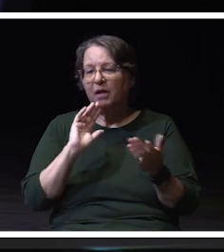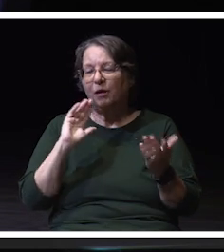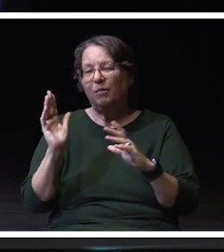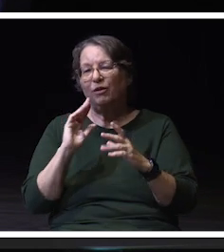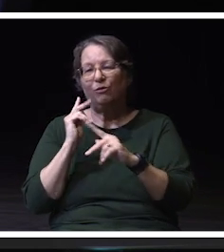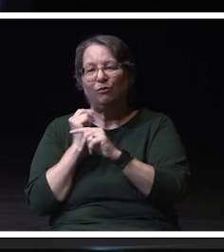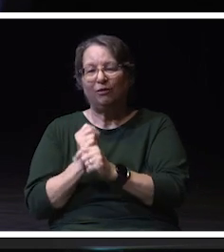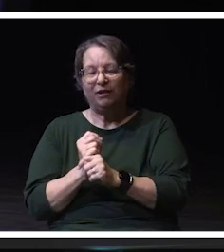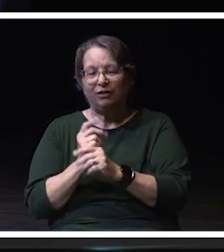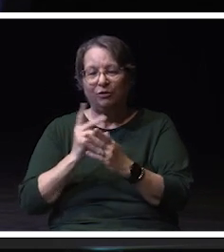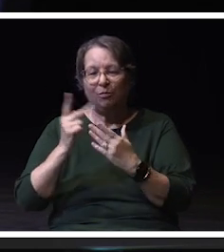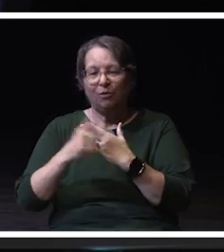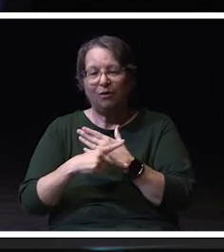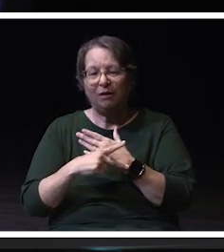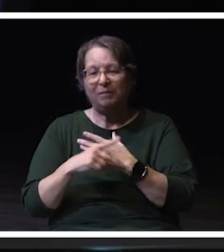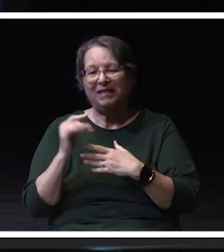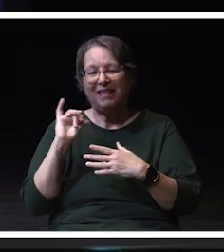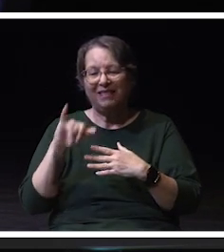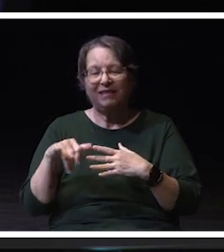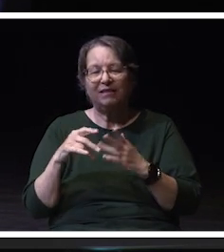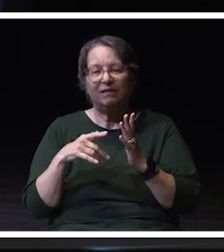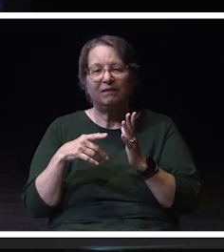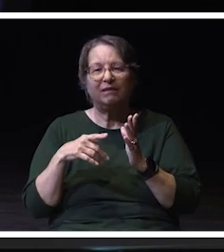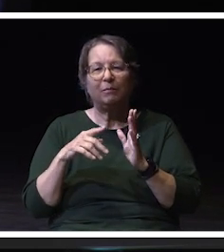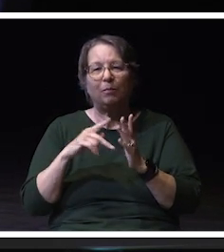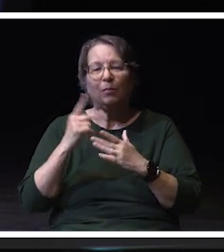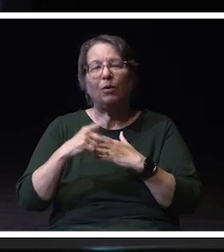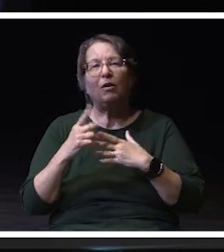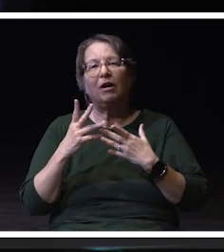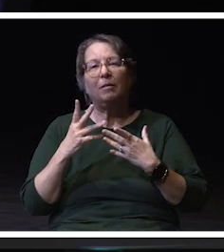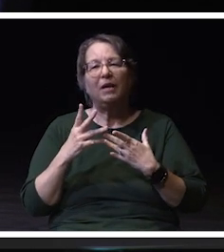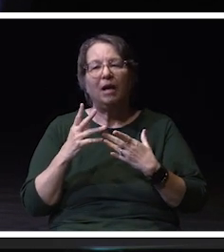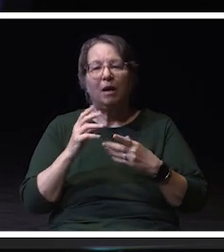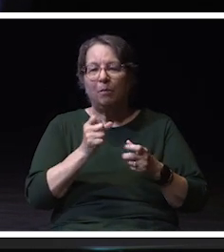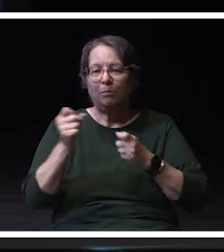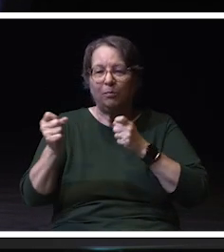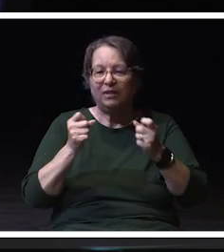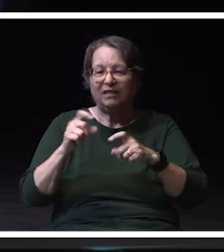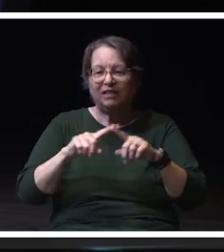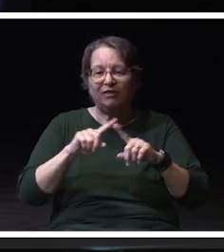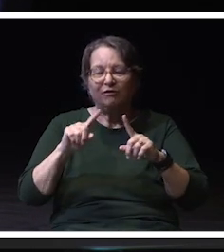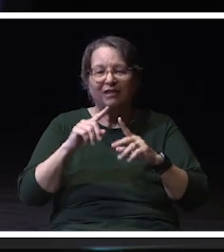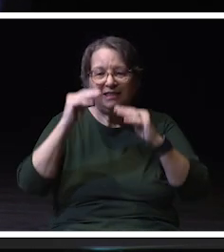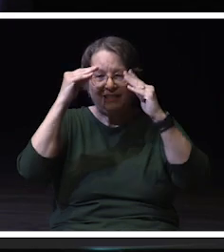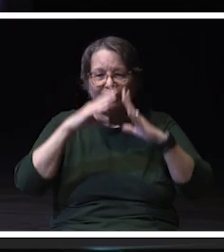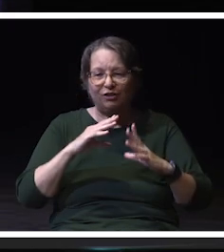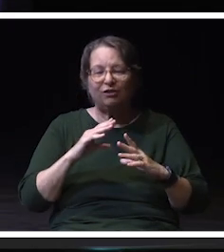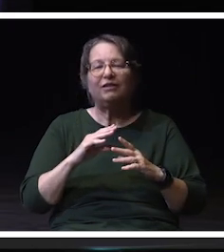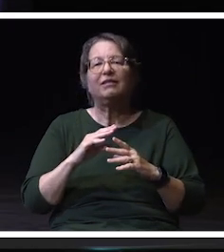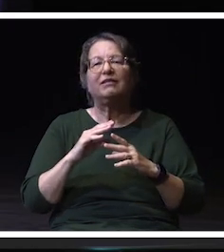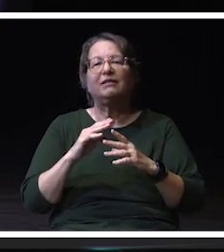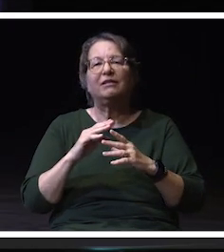residency models embed teacher candidates in public schools with extensive support from both school